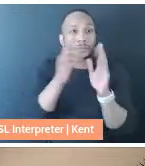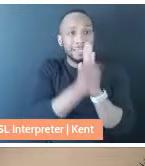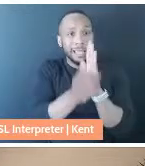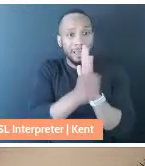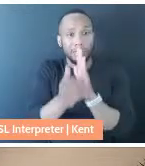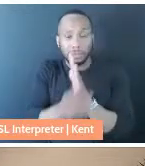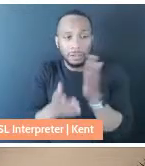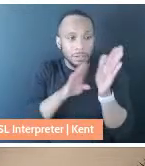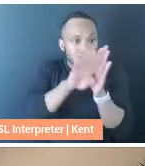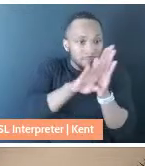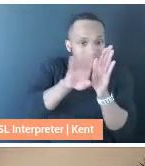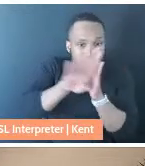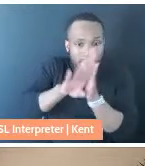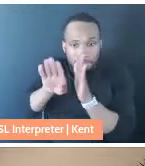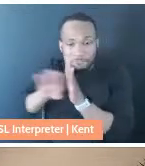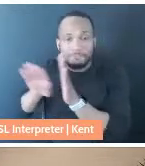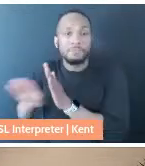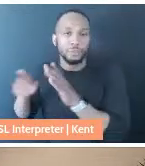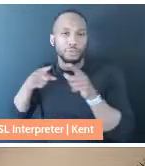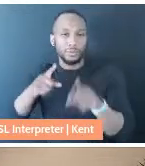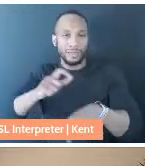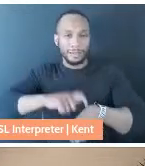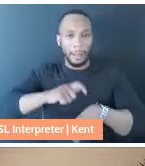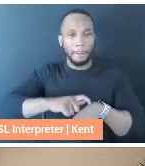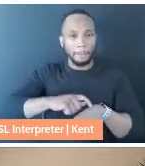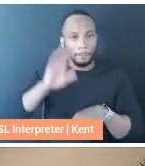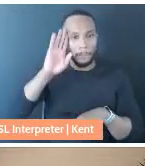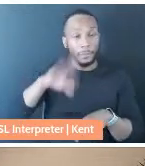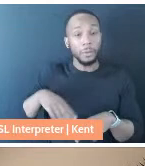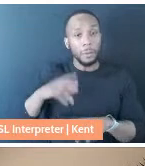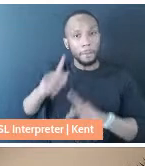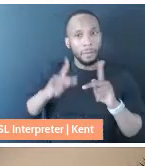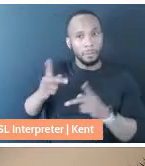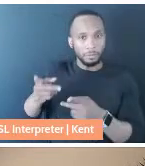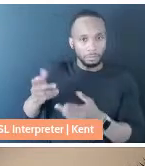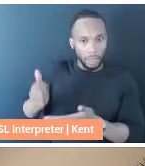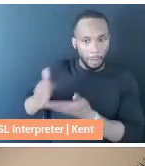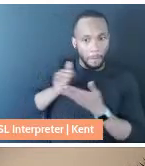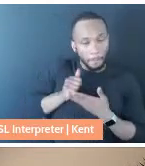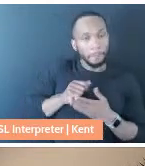that I didn't have that I needed help with. People who cooked and brought food.